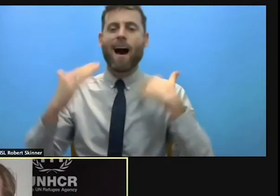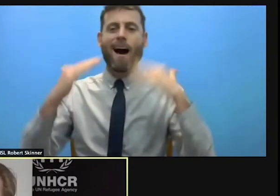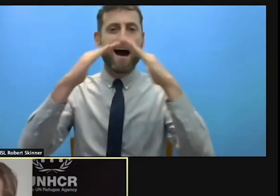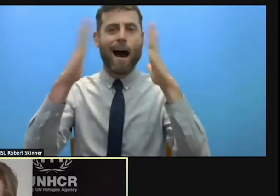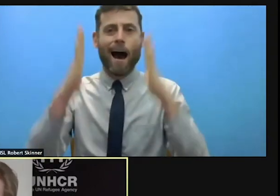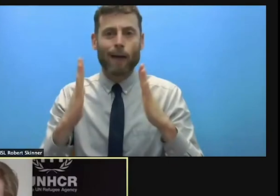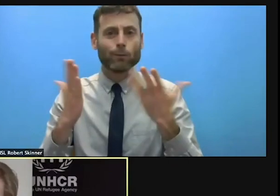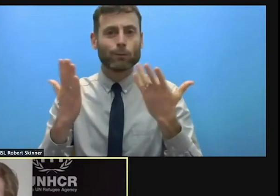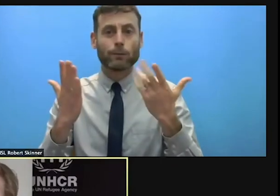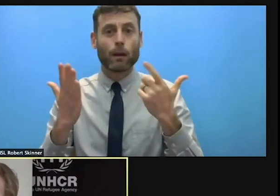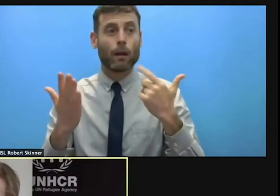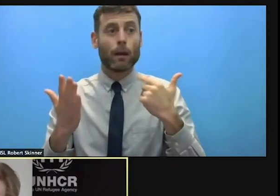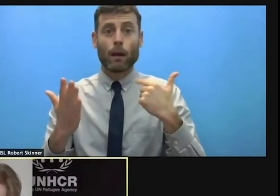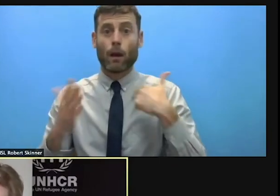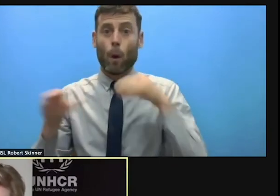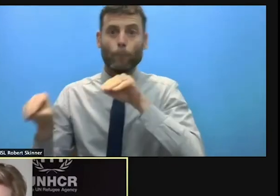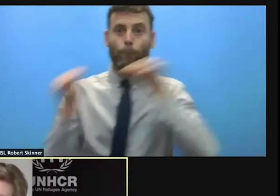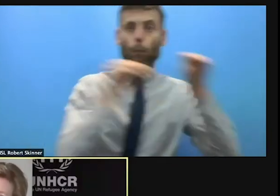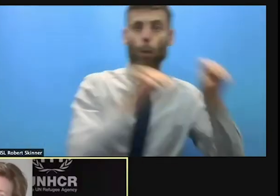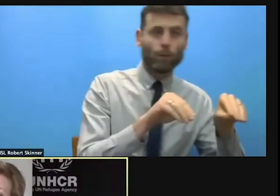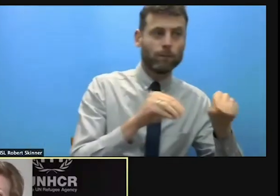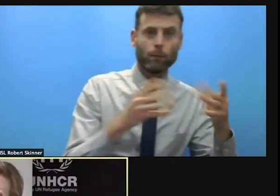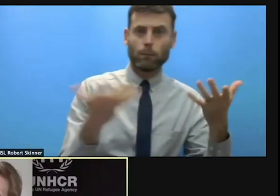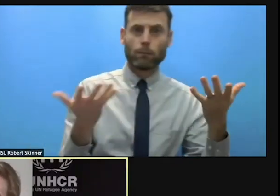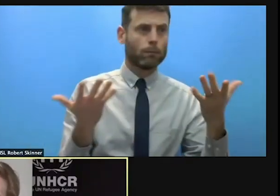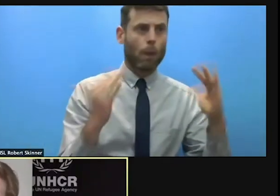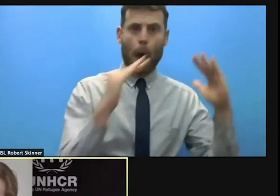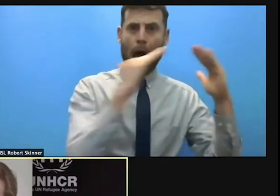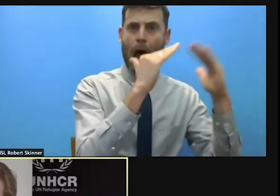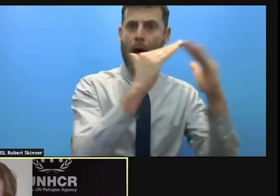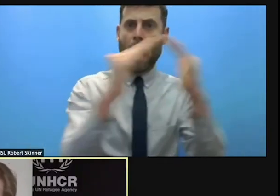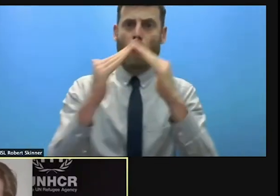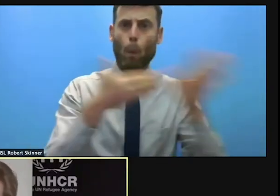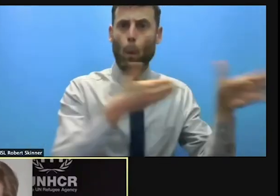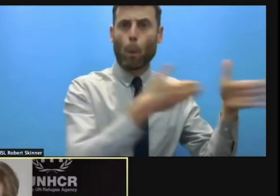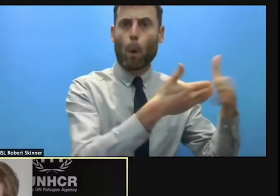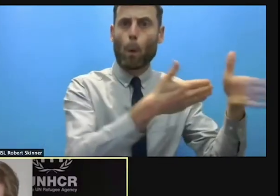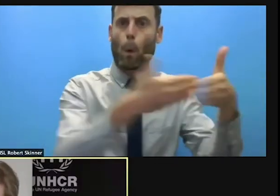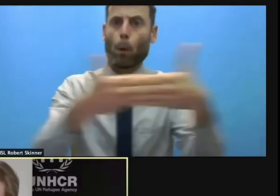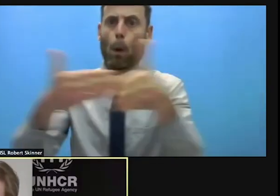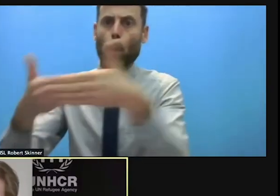to assist. But we've also seen flowing on from those consequences evictions as have been pointed